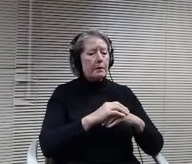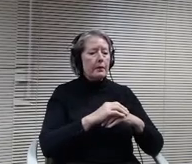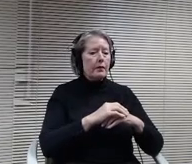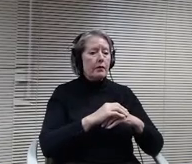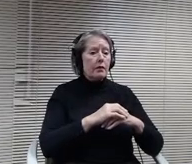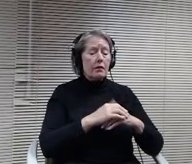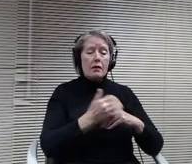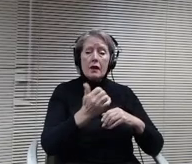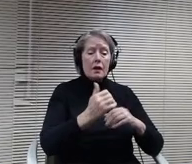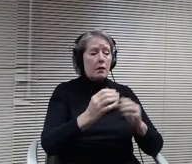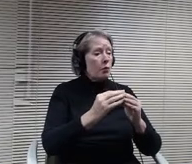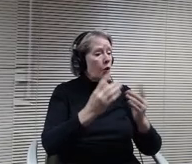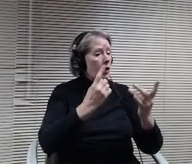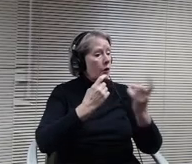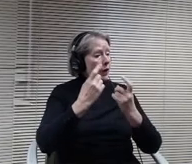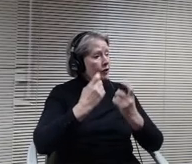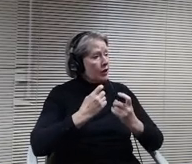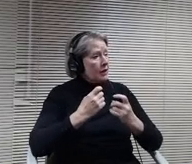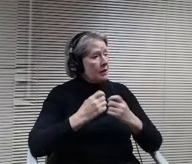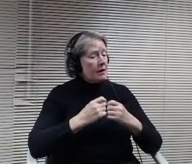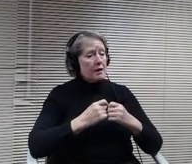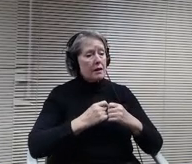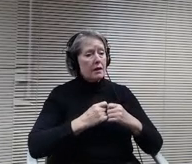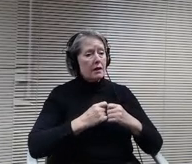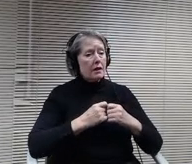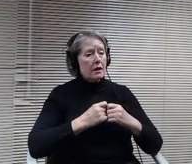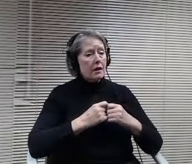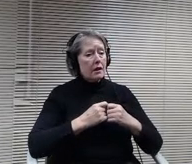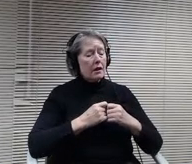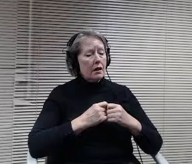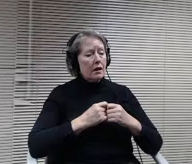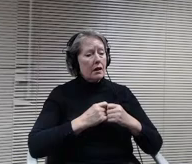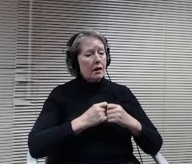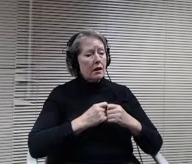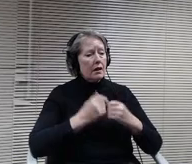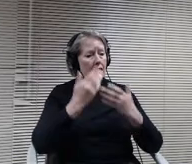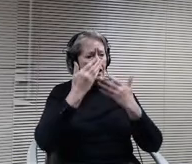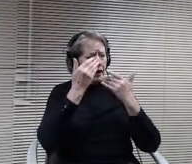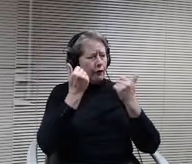Um? I forget now do we? We did have a motion. Thank you.